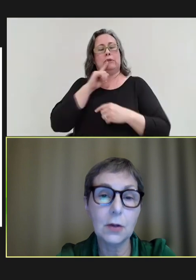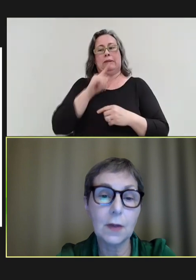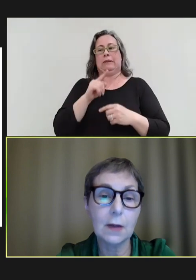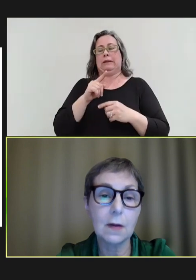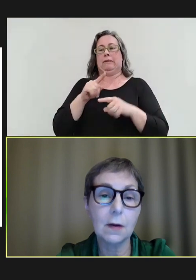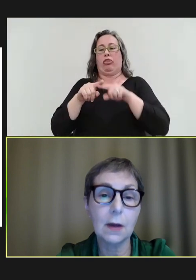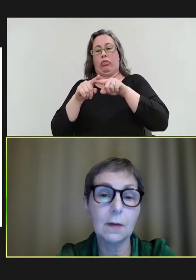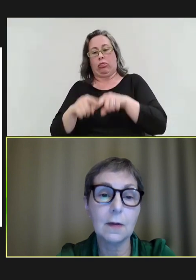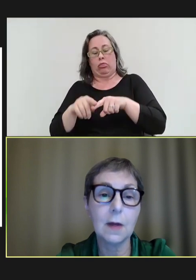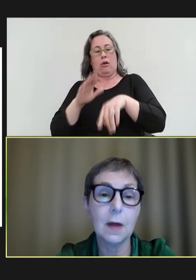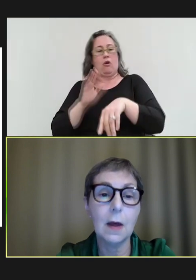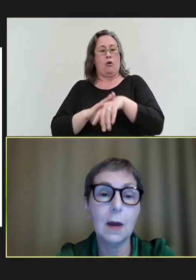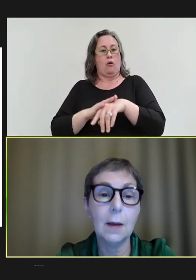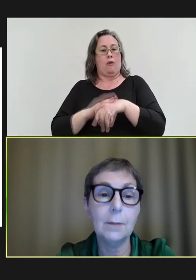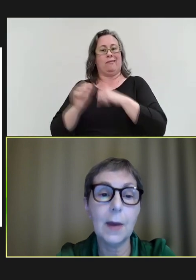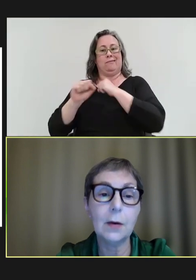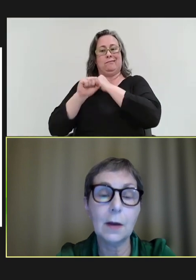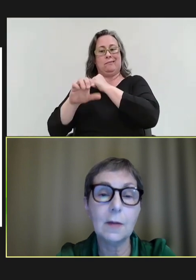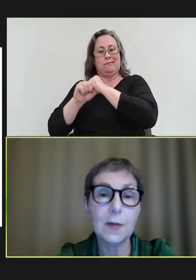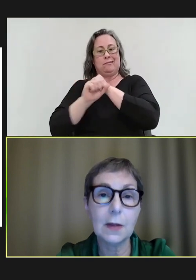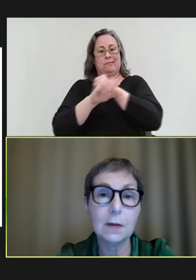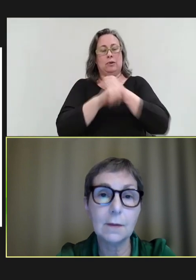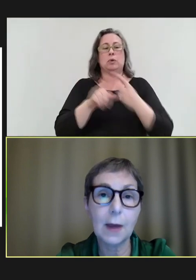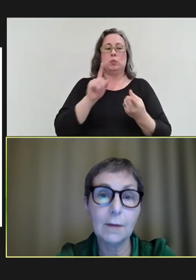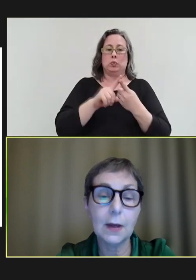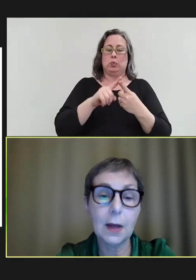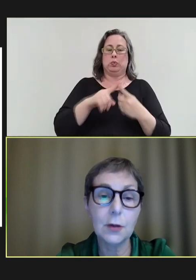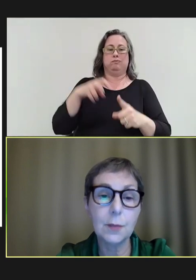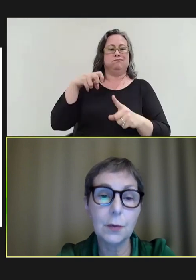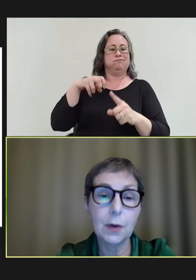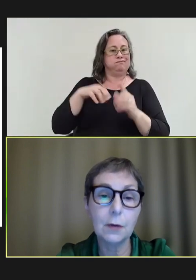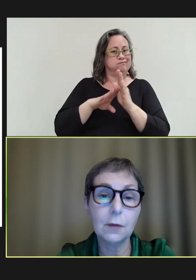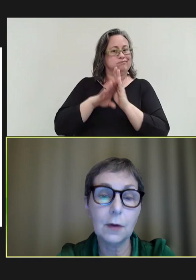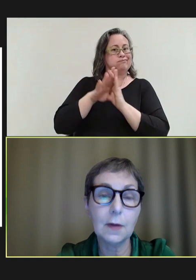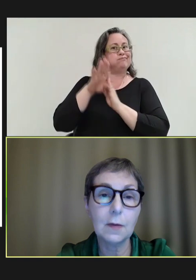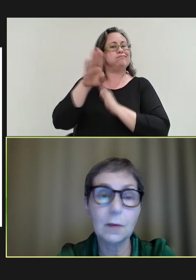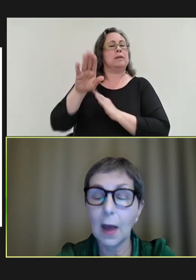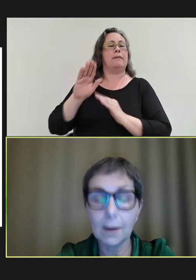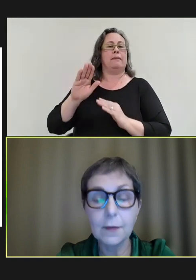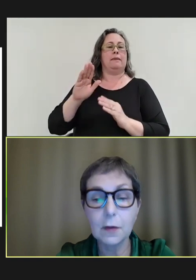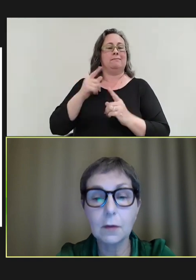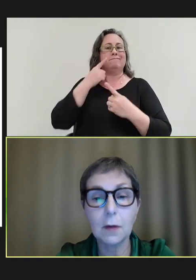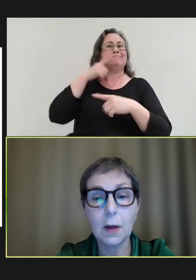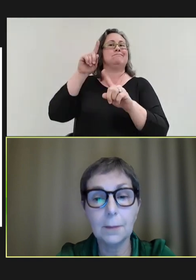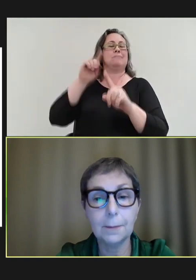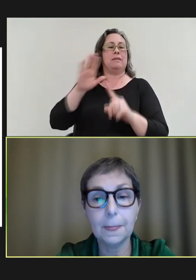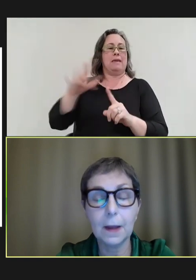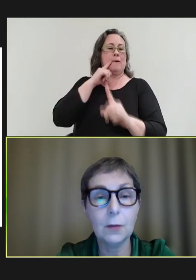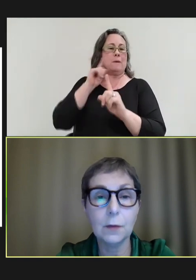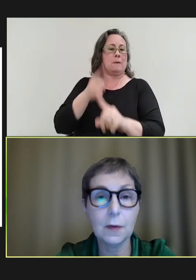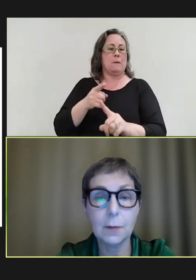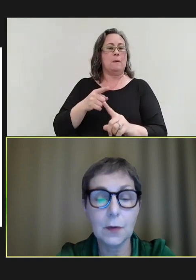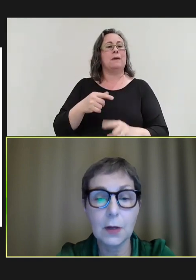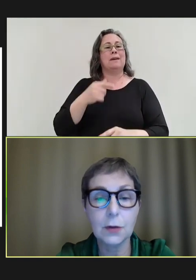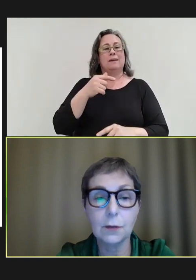their targets. About 90 percent of Gavi-eligible countries have to -- in order to protect children,